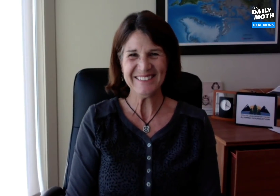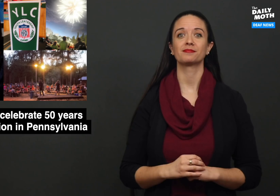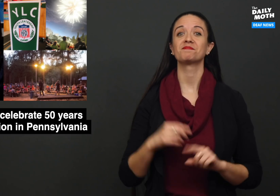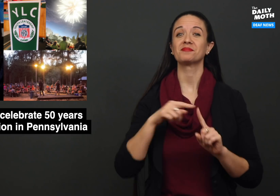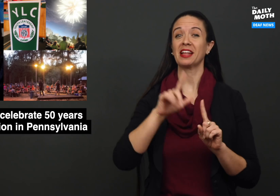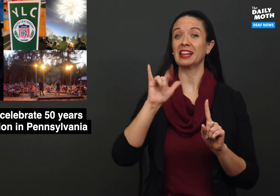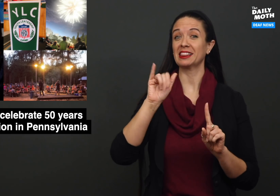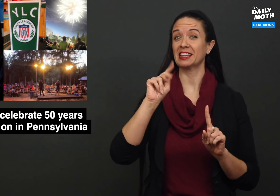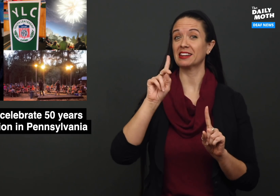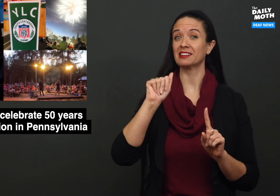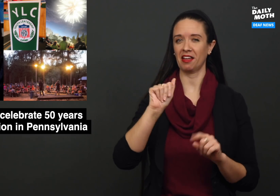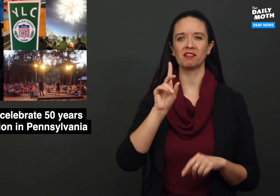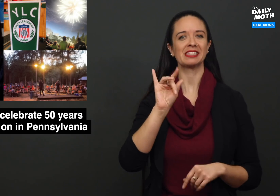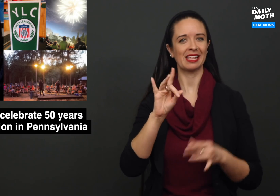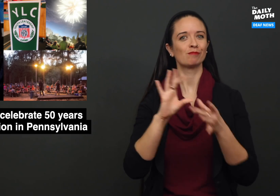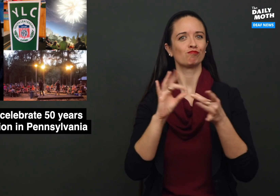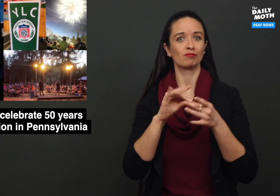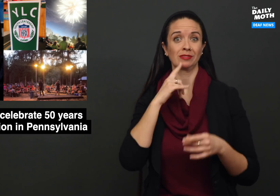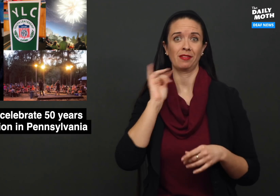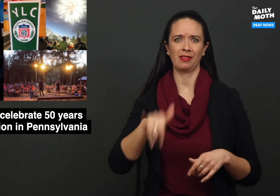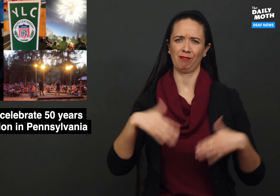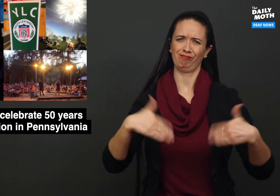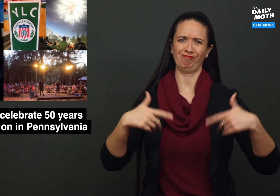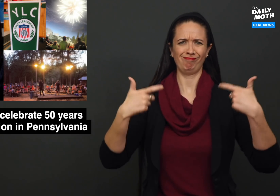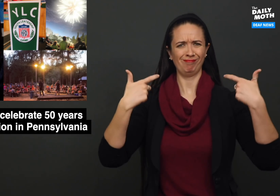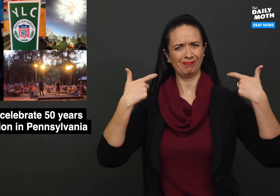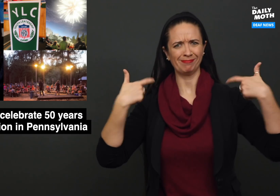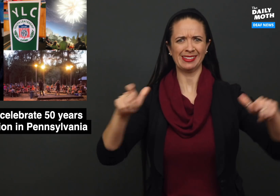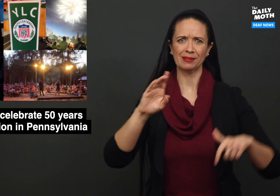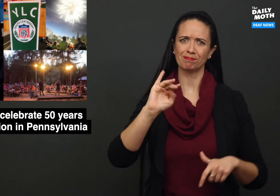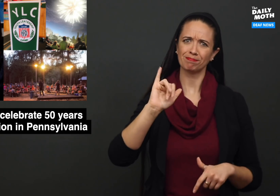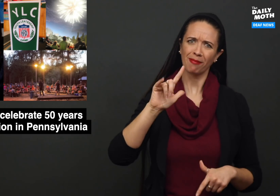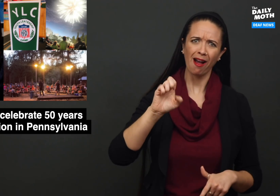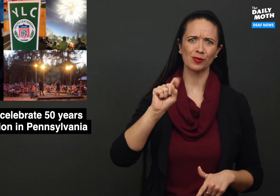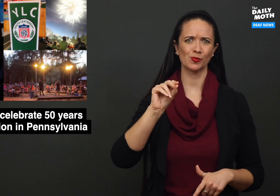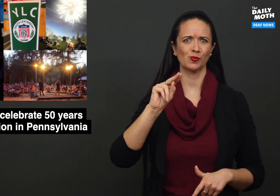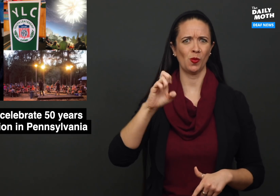Linda did mention that it is a huge milestone